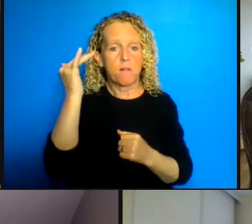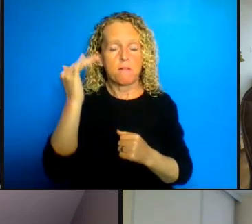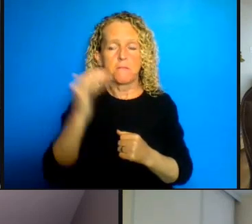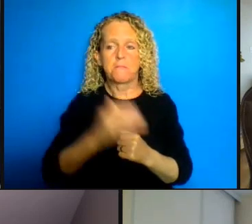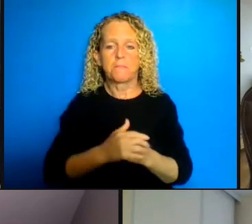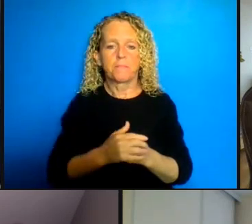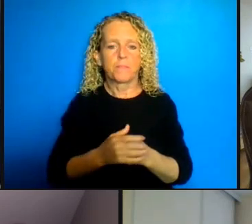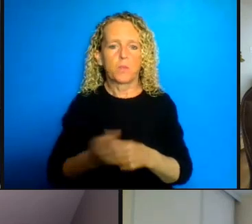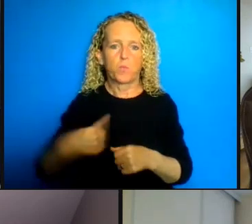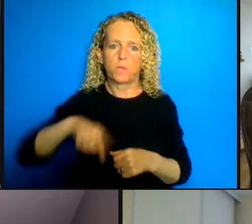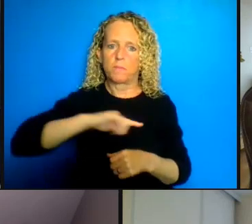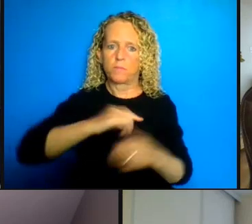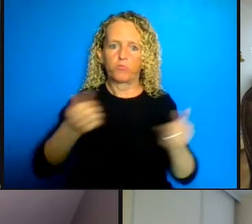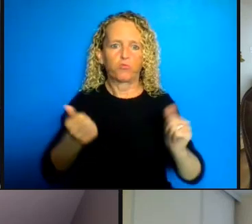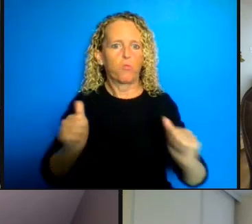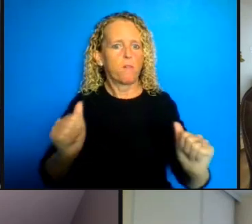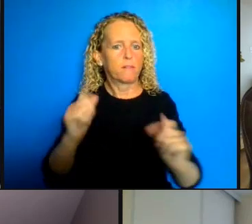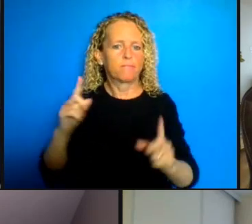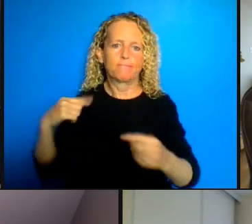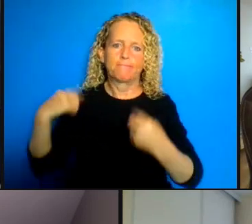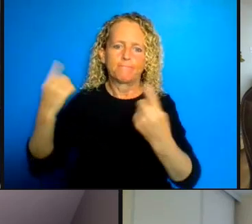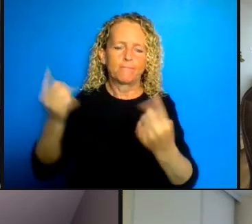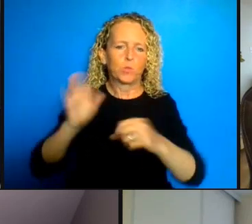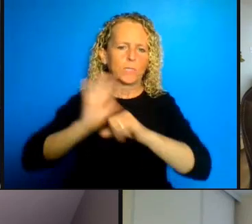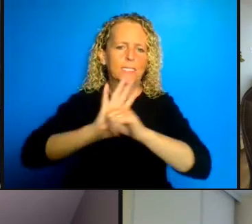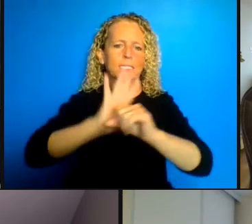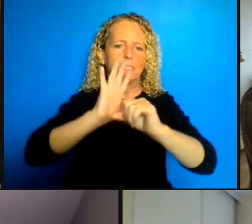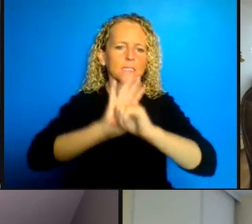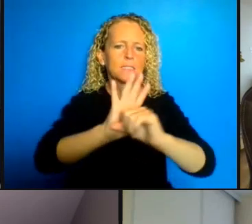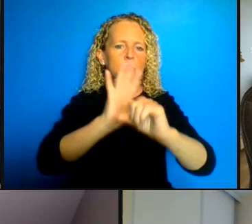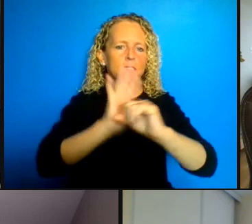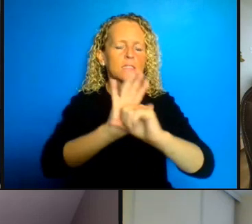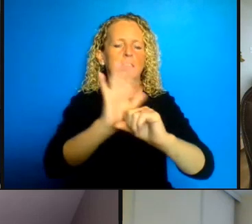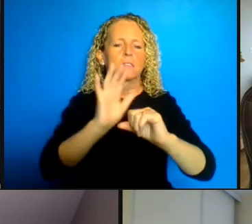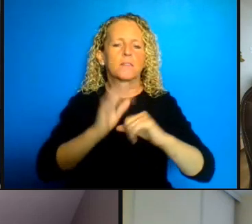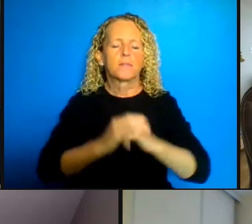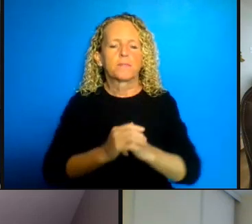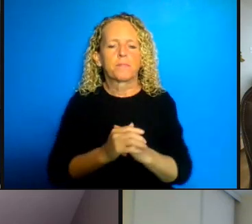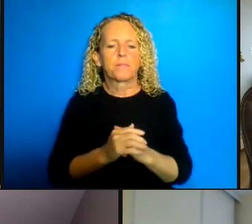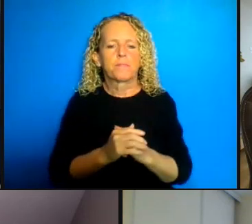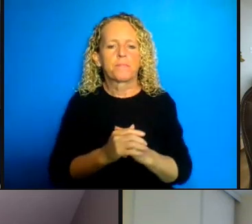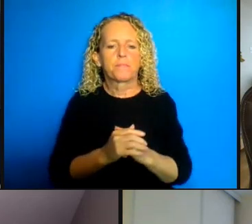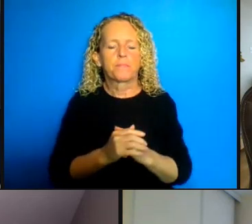very long time and I think part of the reason why the government has gotten